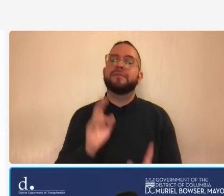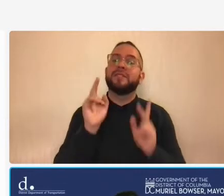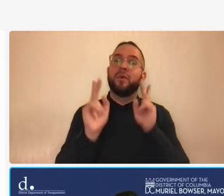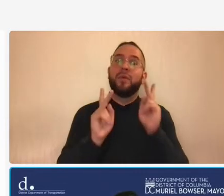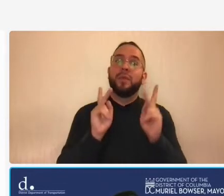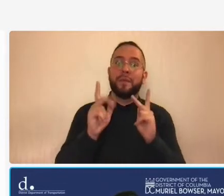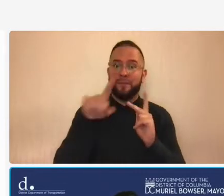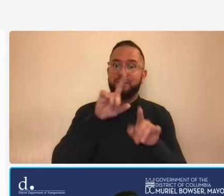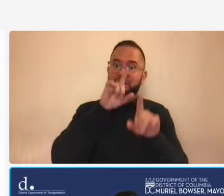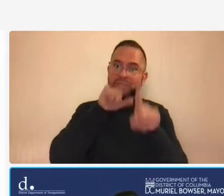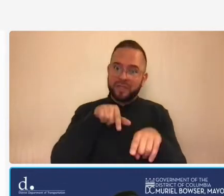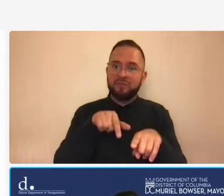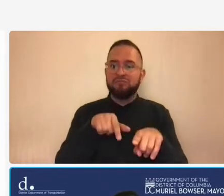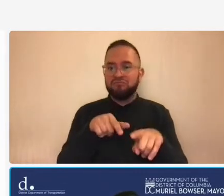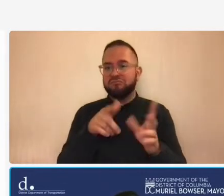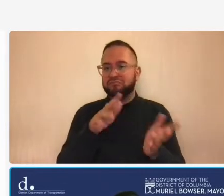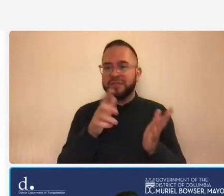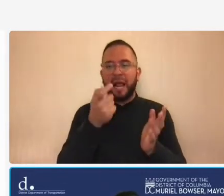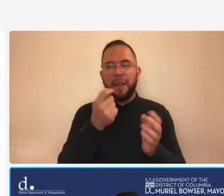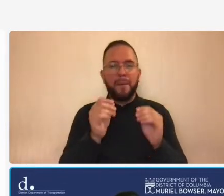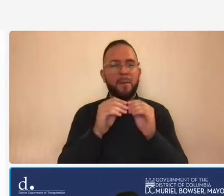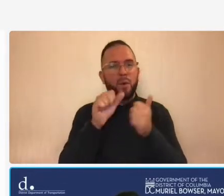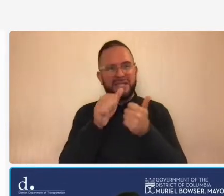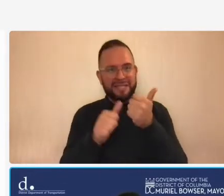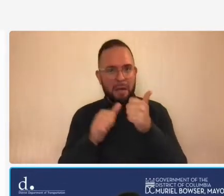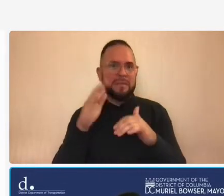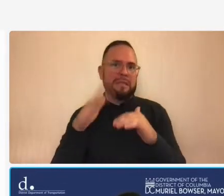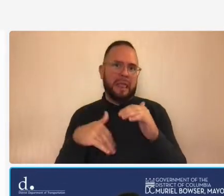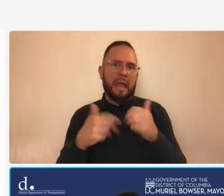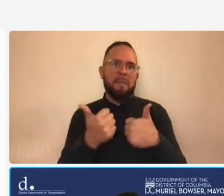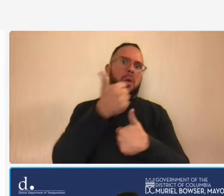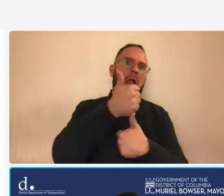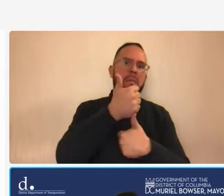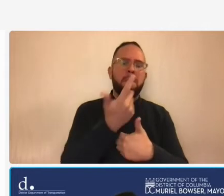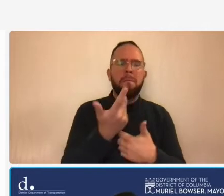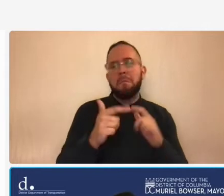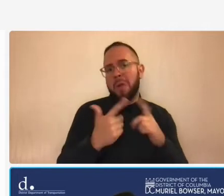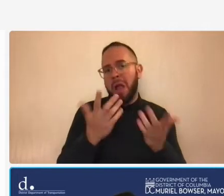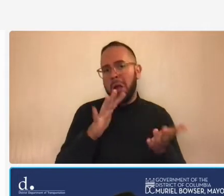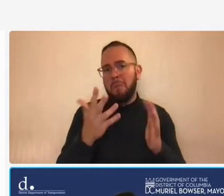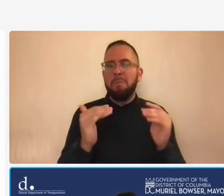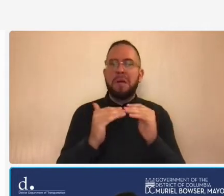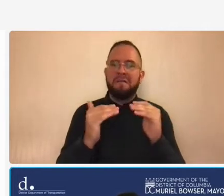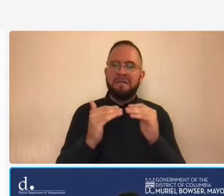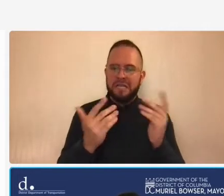pretty much a little bit more subs than than primes but pretty evenly matched and for the third